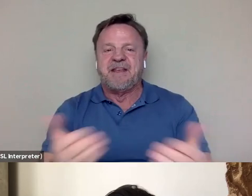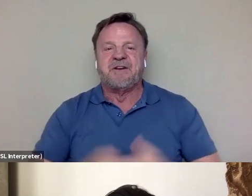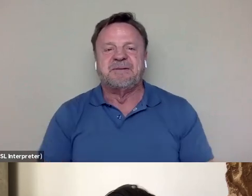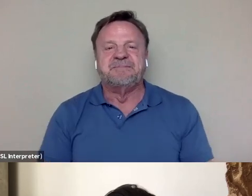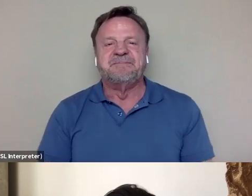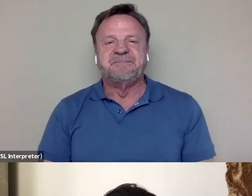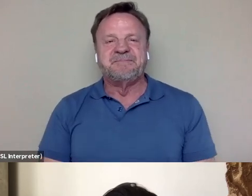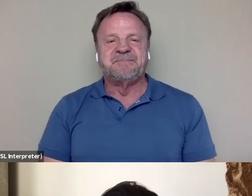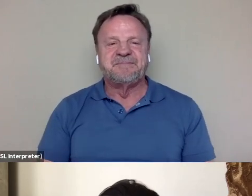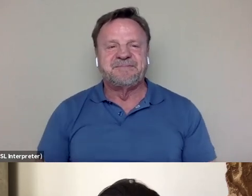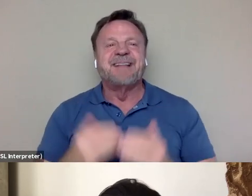Thank you for having us, Eric.